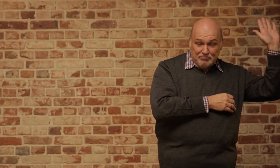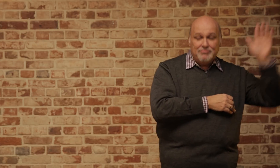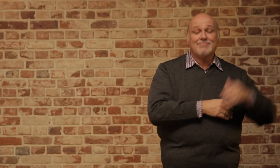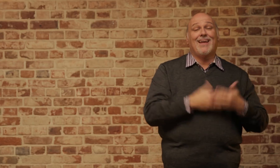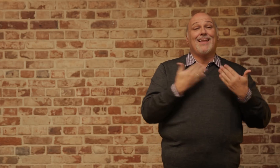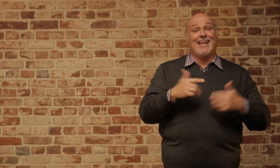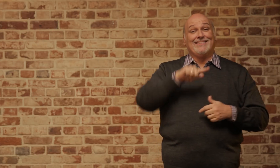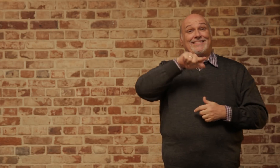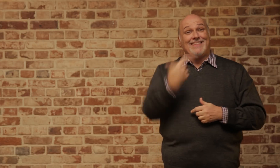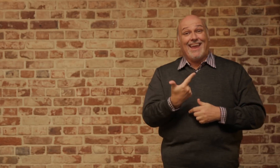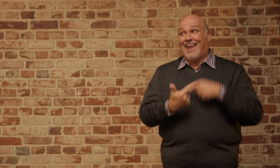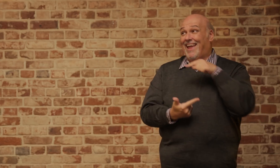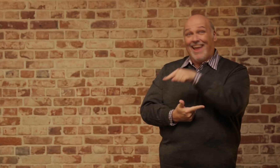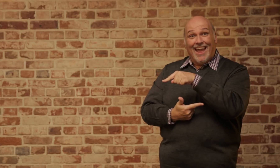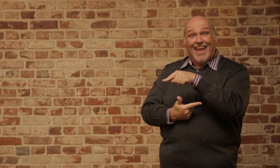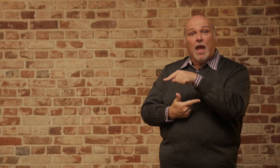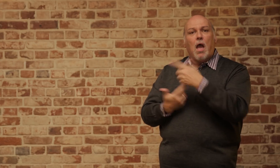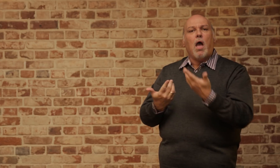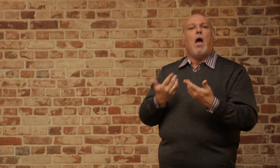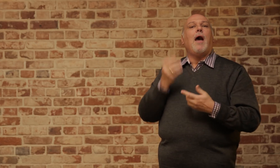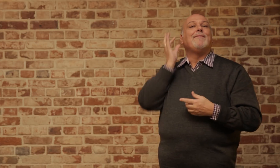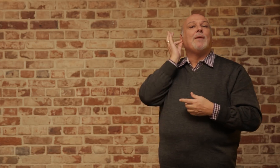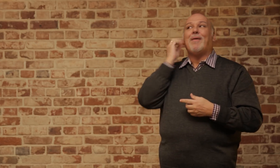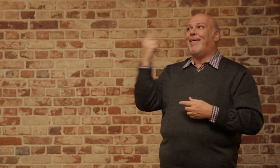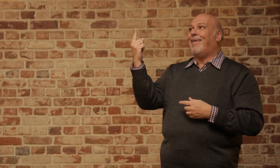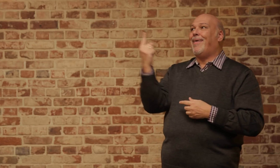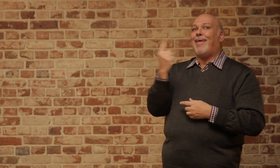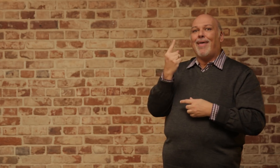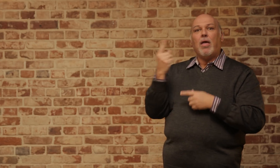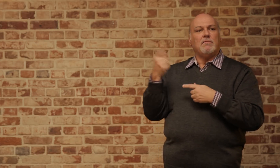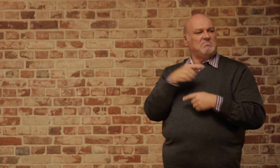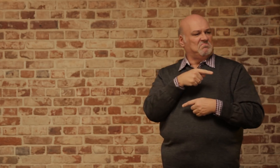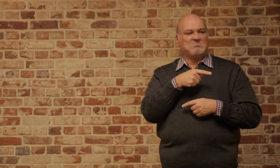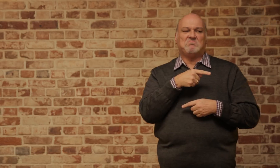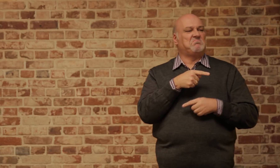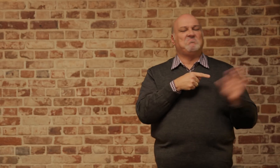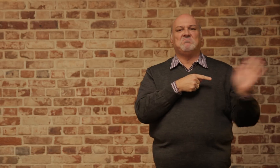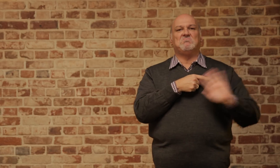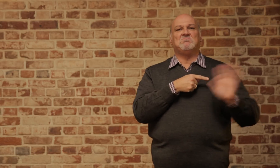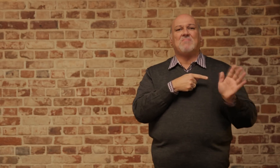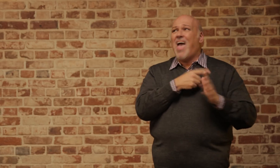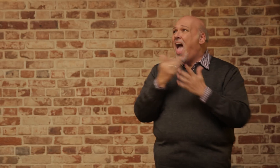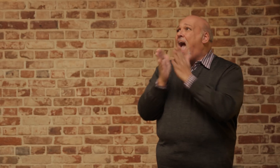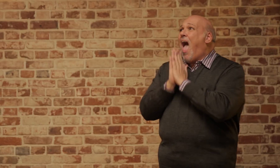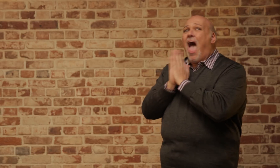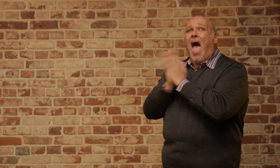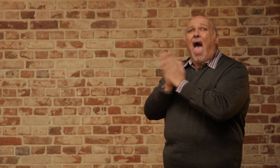this second video we see him trying to attract another woman by showing off his physique.